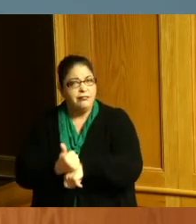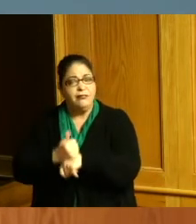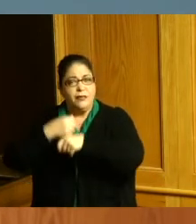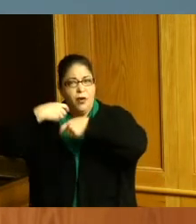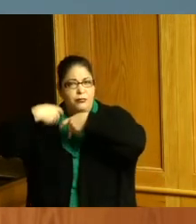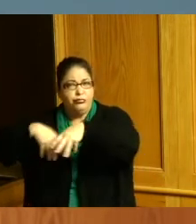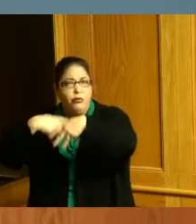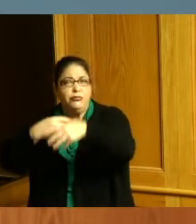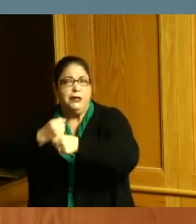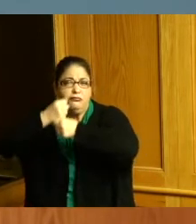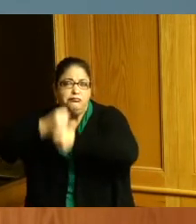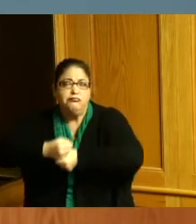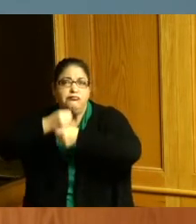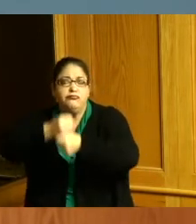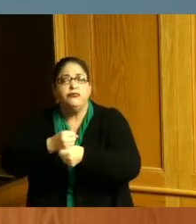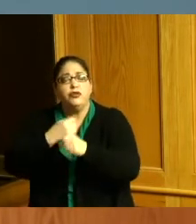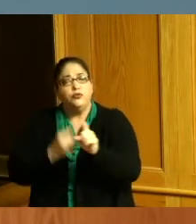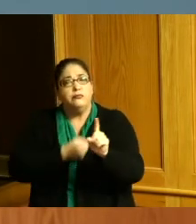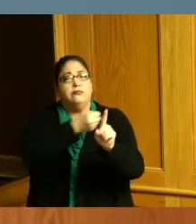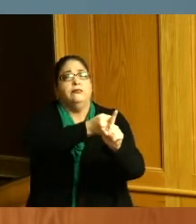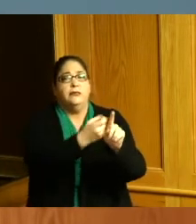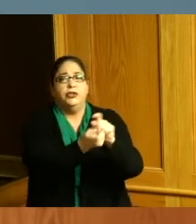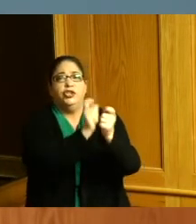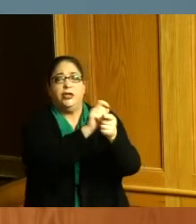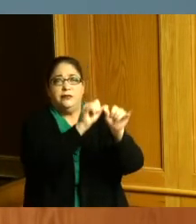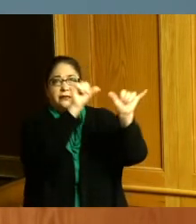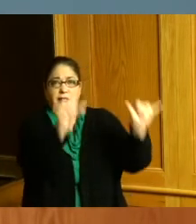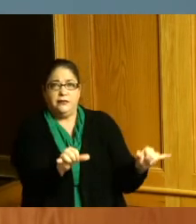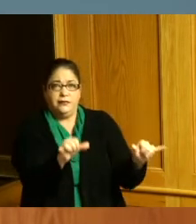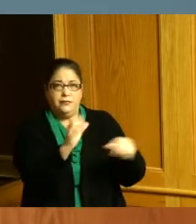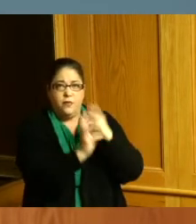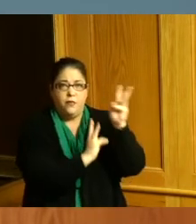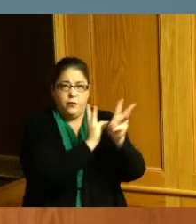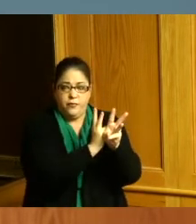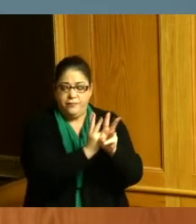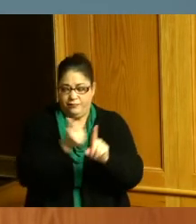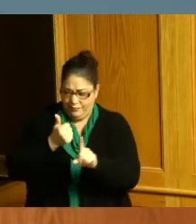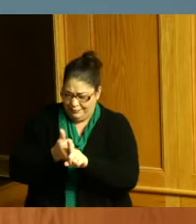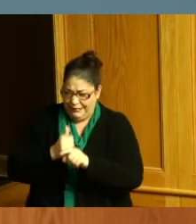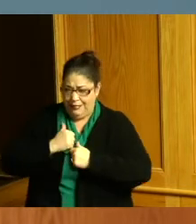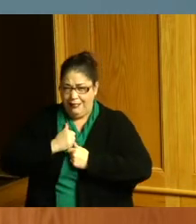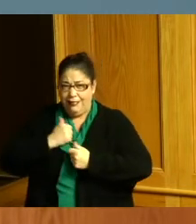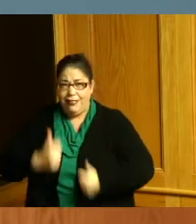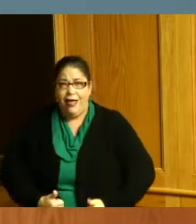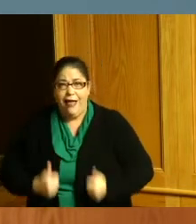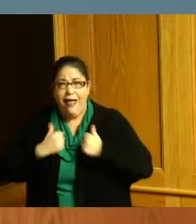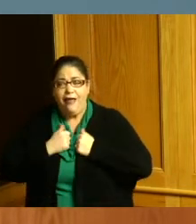and to try to affect change whereas he devoted his life to the advancement of civil rights and public